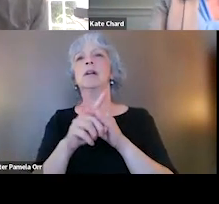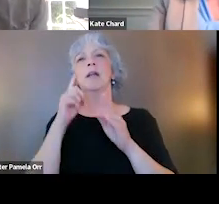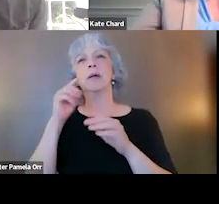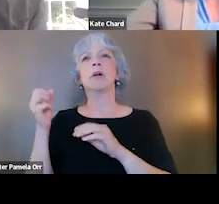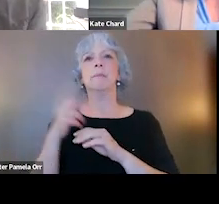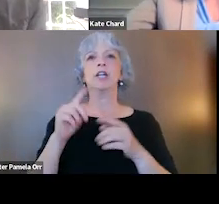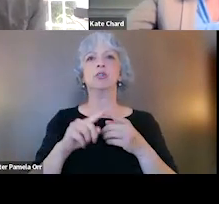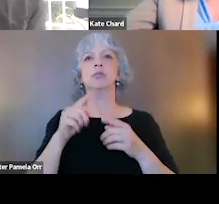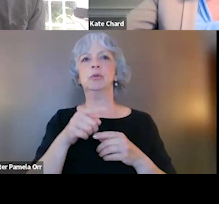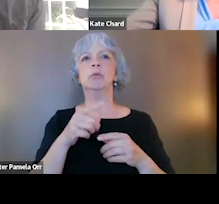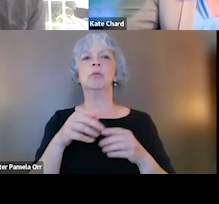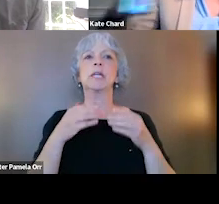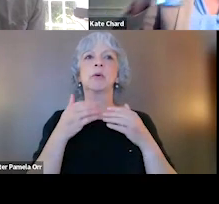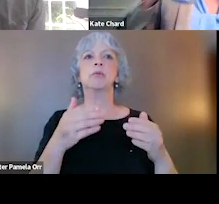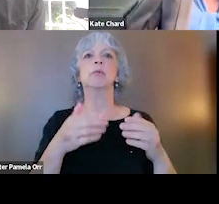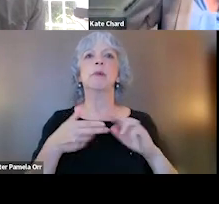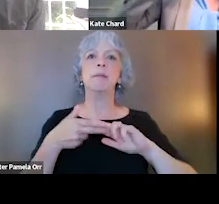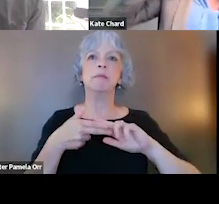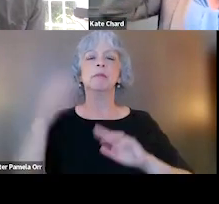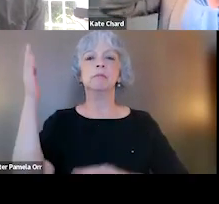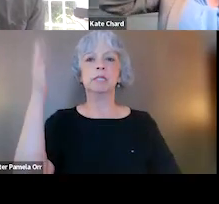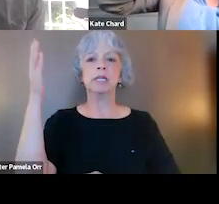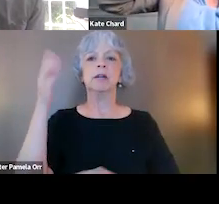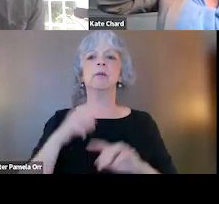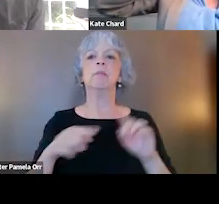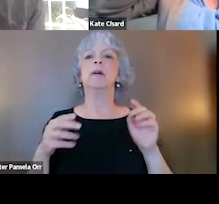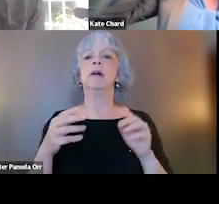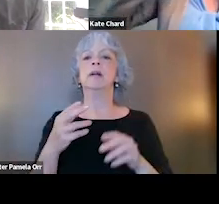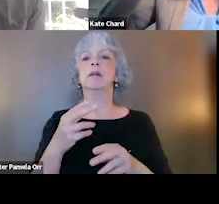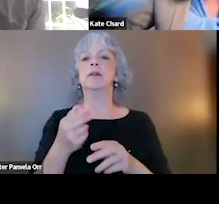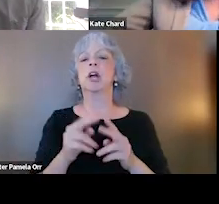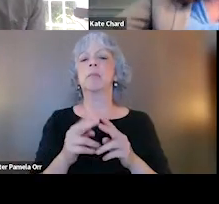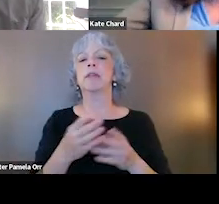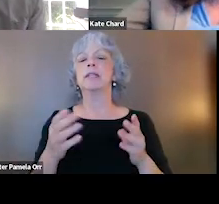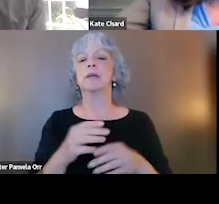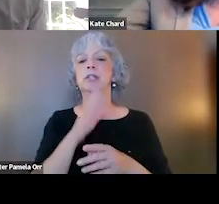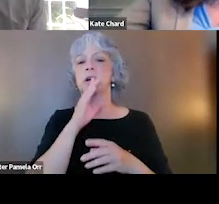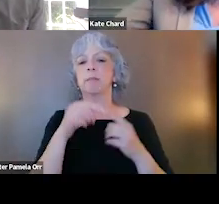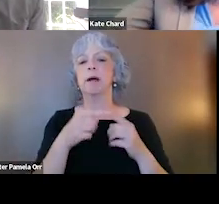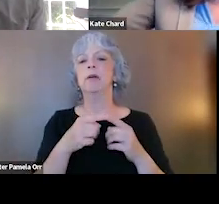as I go through the rest of my presentation. But wanna name 'em from just 'cause they're so important. The first is just that where you started,